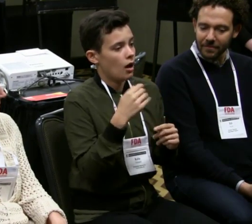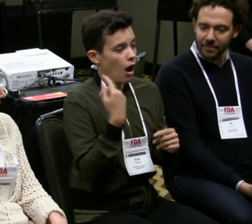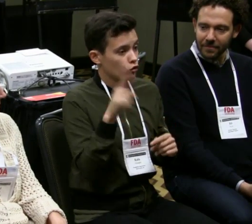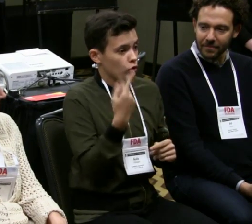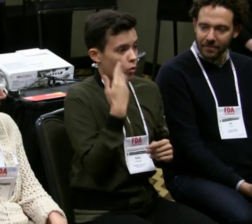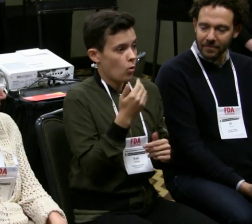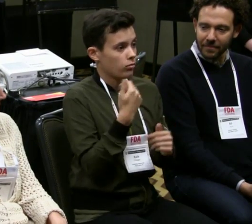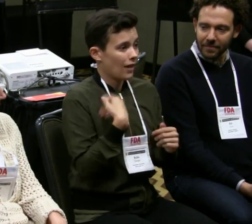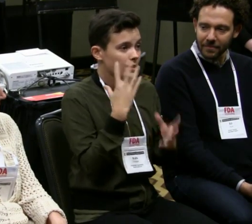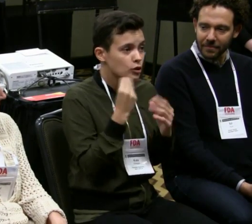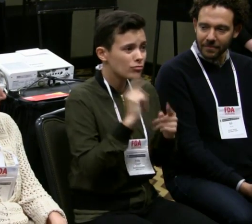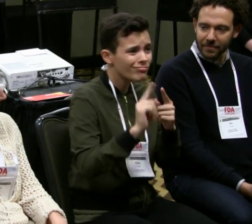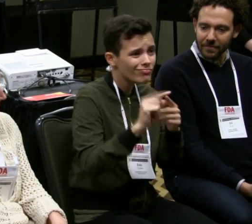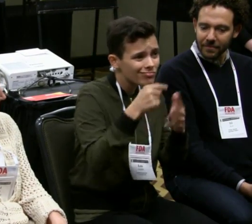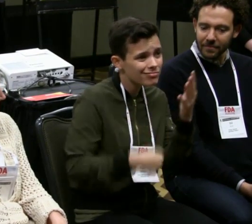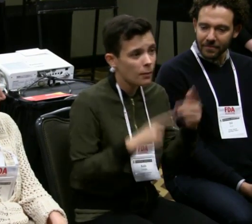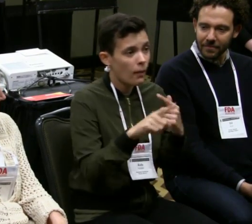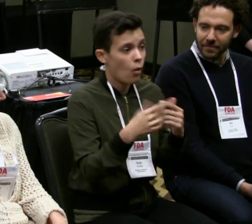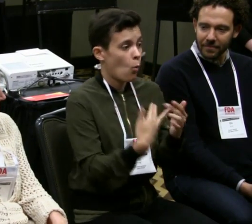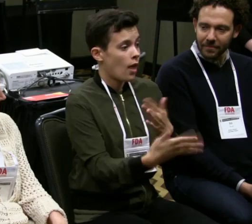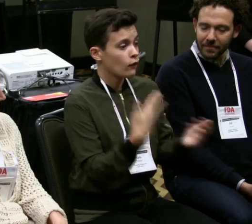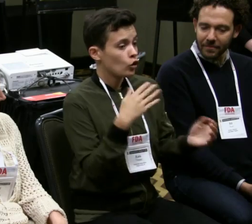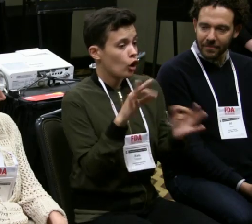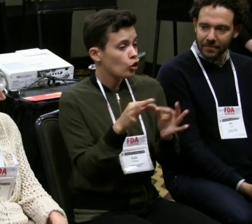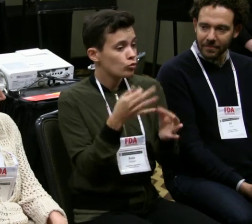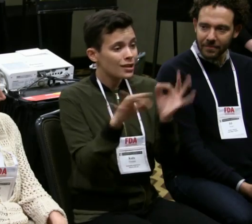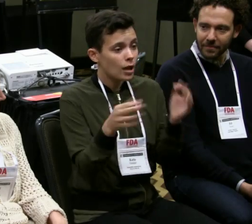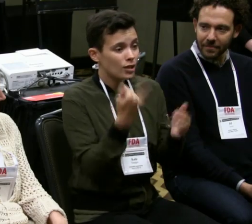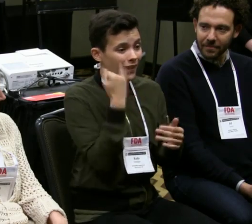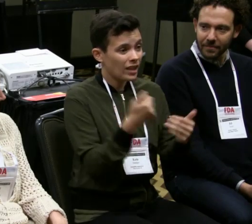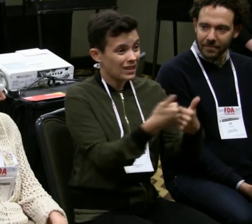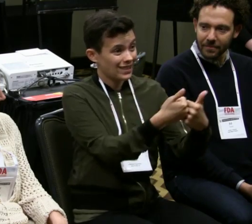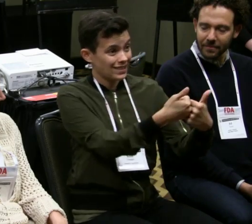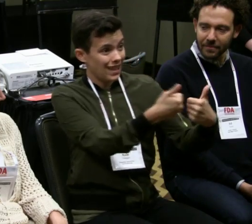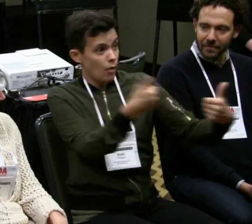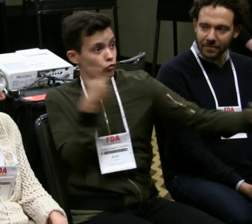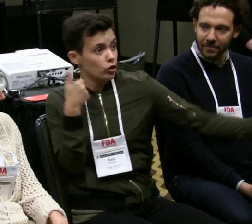if it's a musical. It's just important to have a variety of experiences,